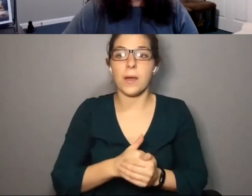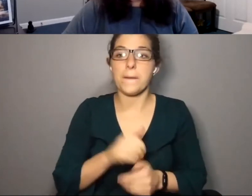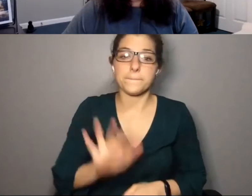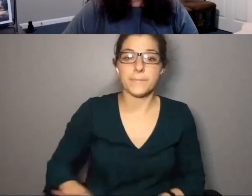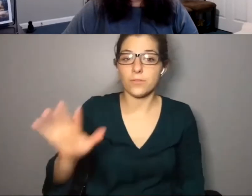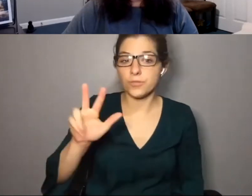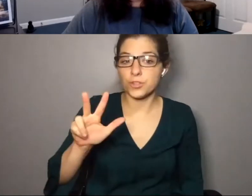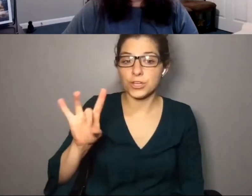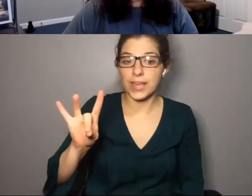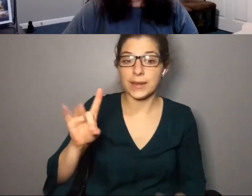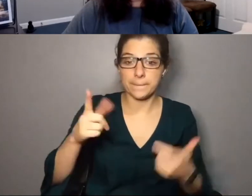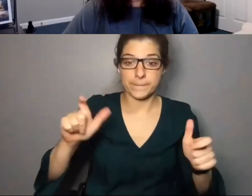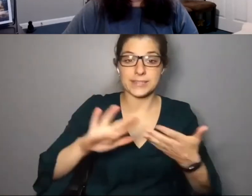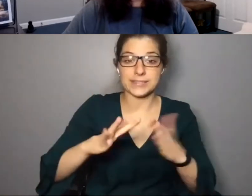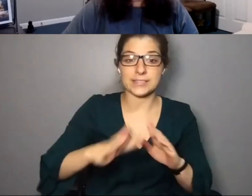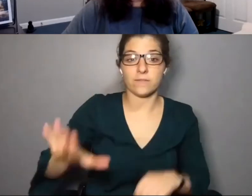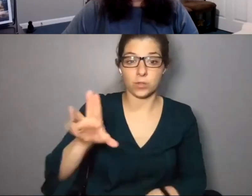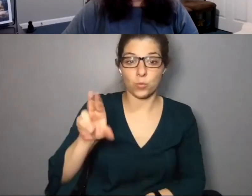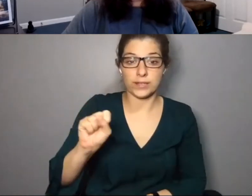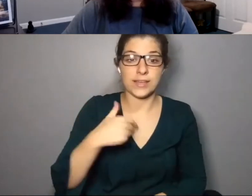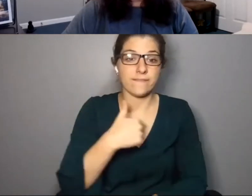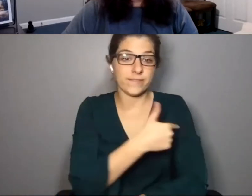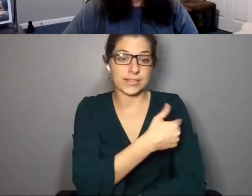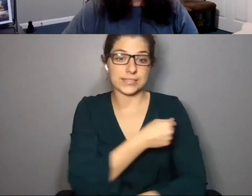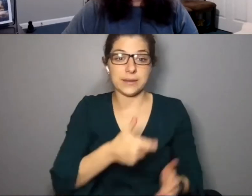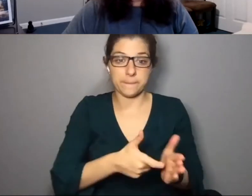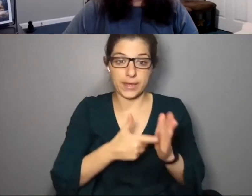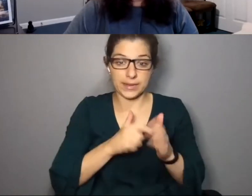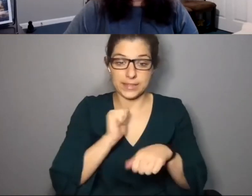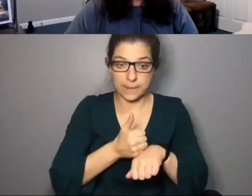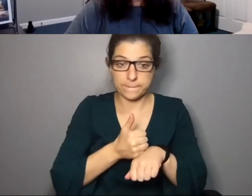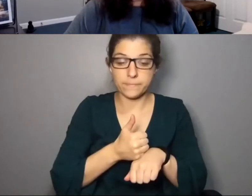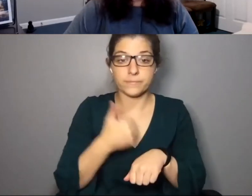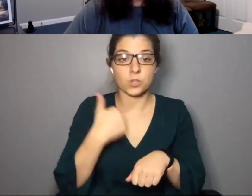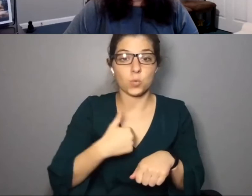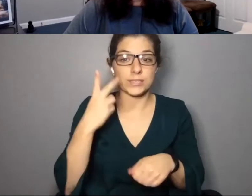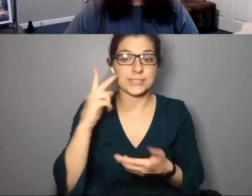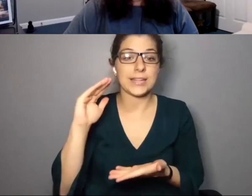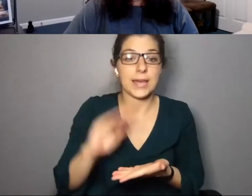there's approximately 38 major cities across the U.S. that have vocabularying even mandates